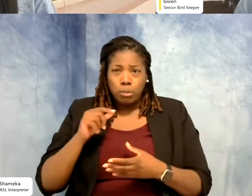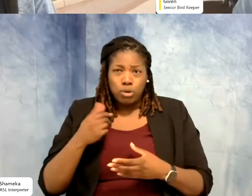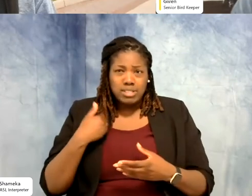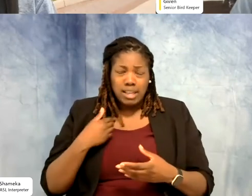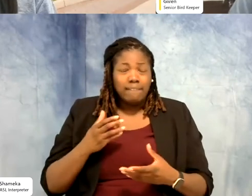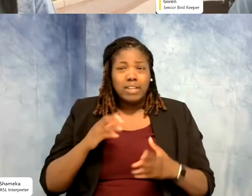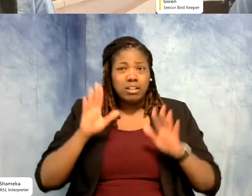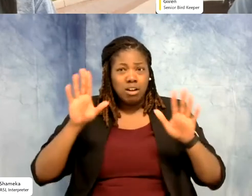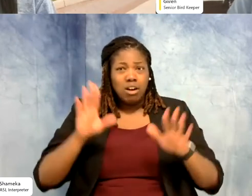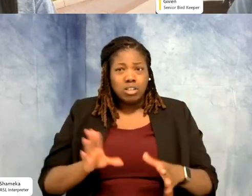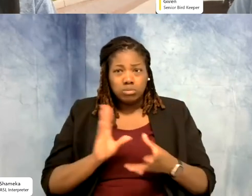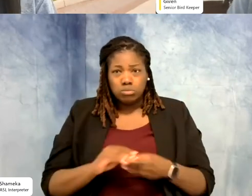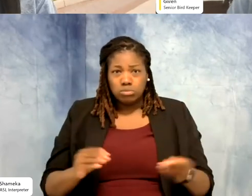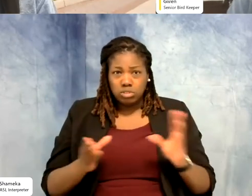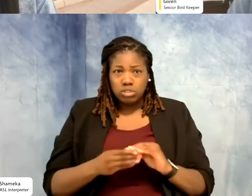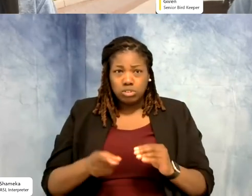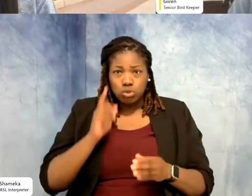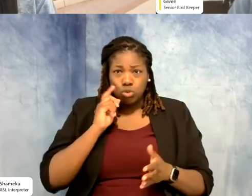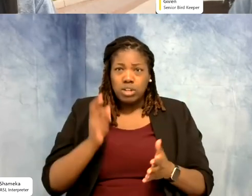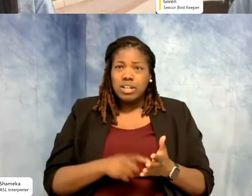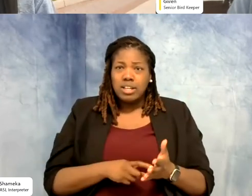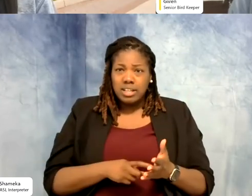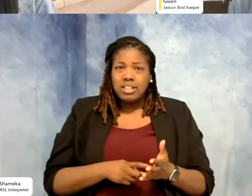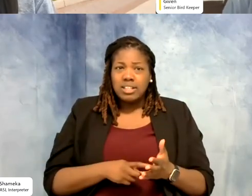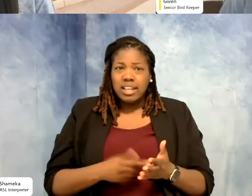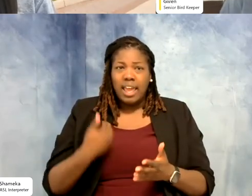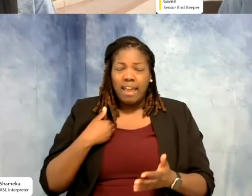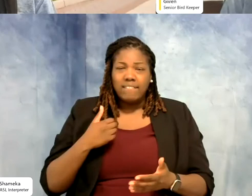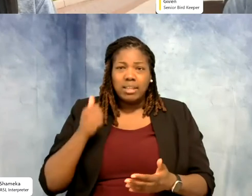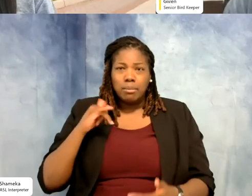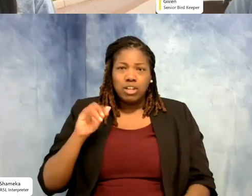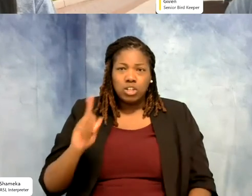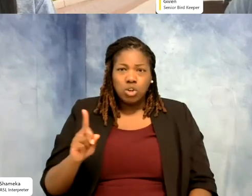and for people to recognize what they have right in their backyard, and if National Zoo's new bird